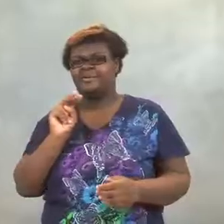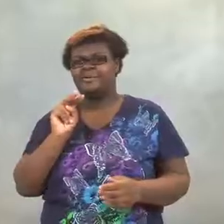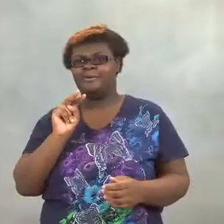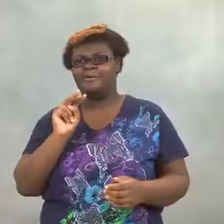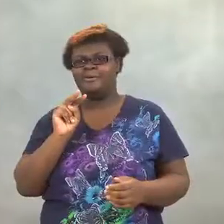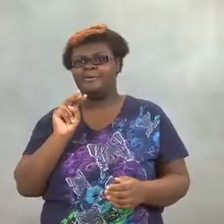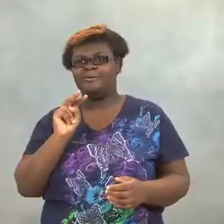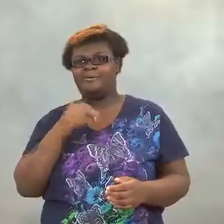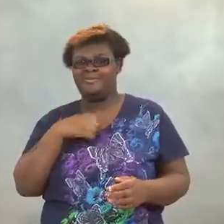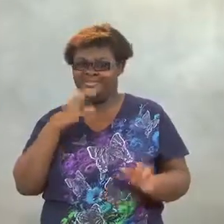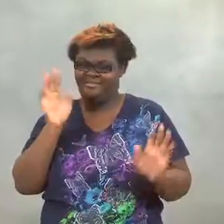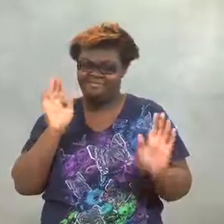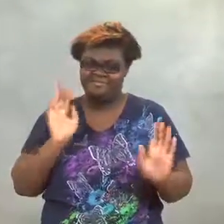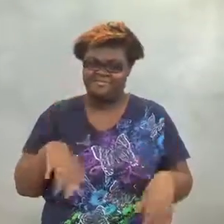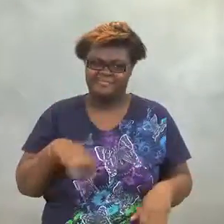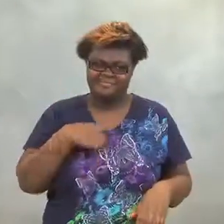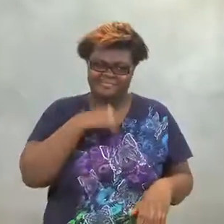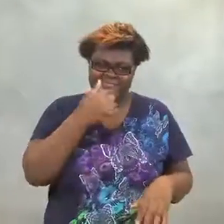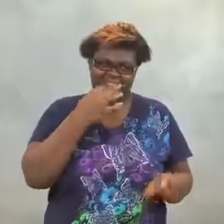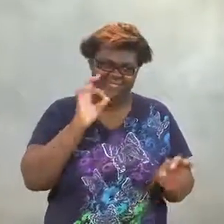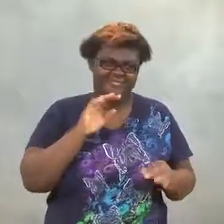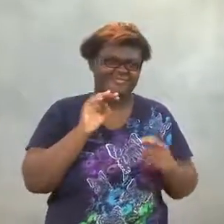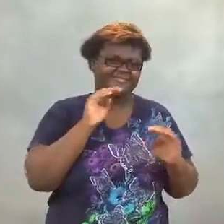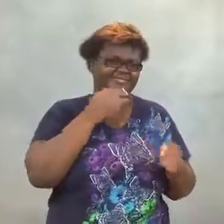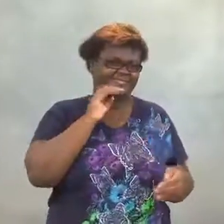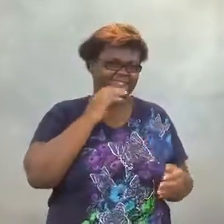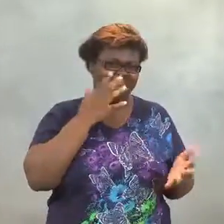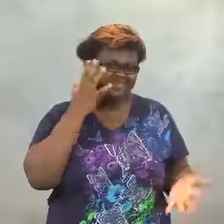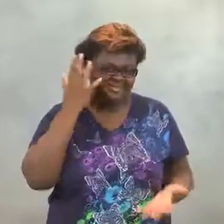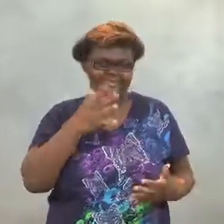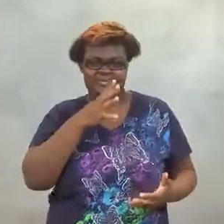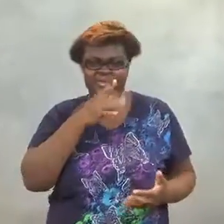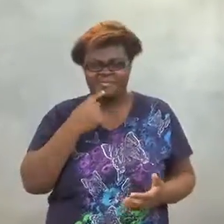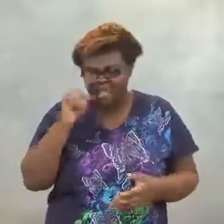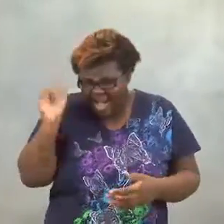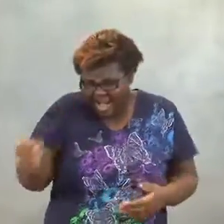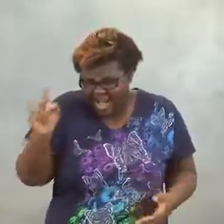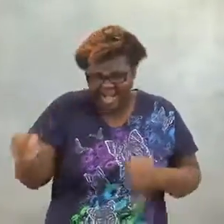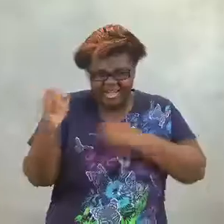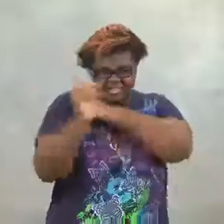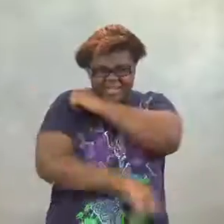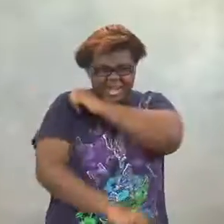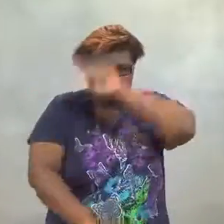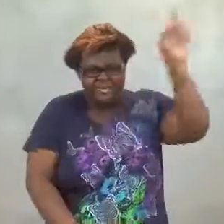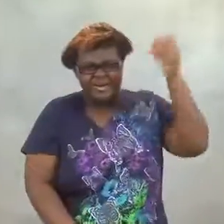I was embarrassed that they laughed at me.